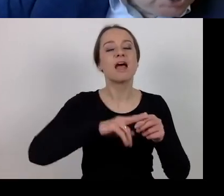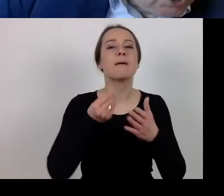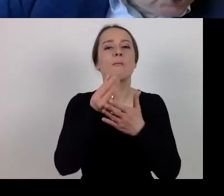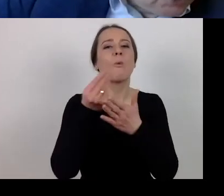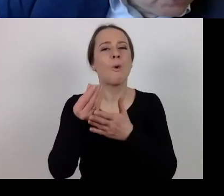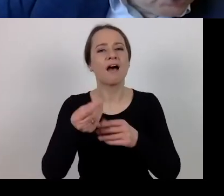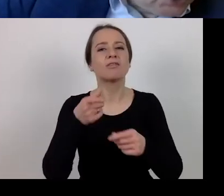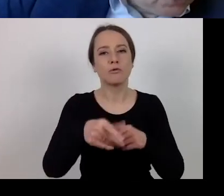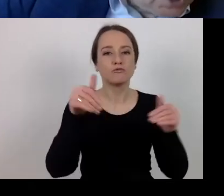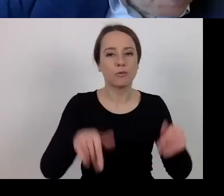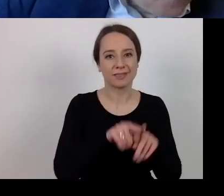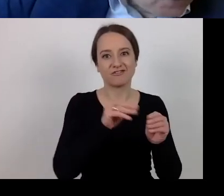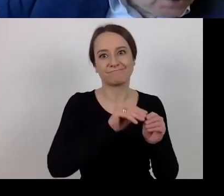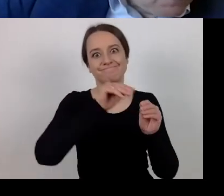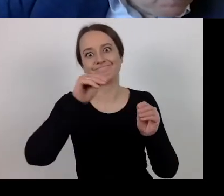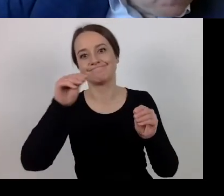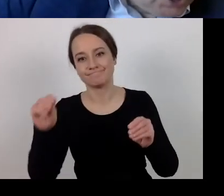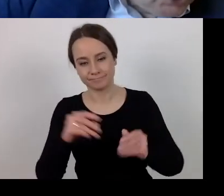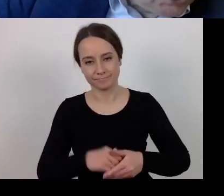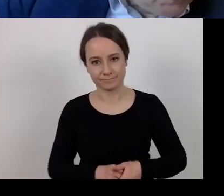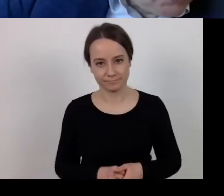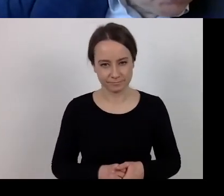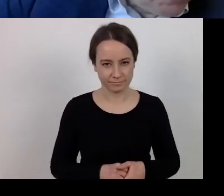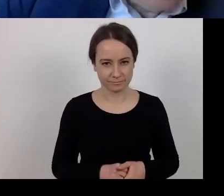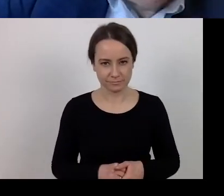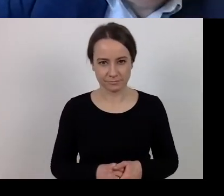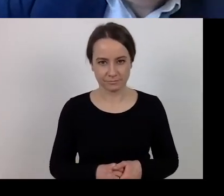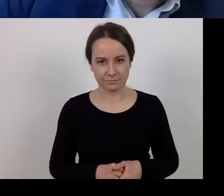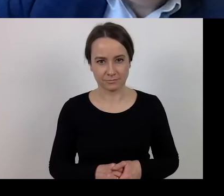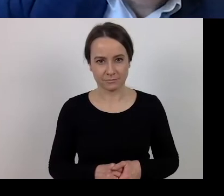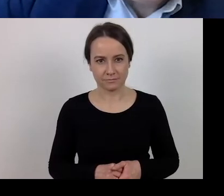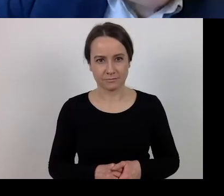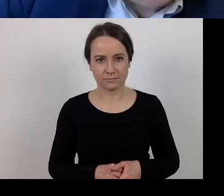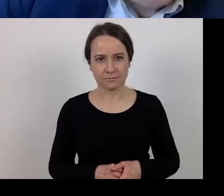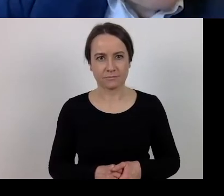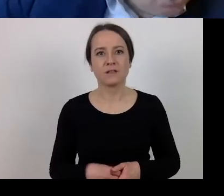And, also, the following two words: "due diligence".